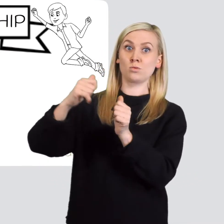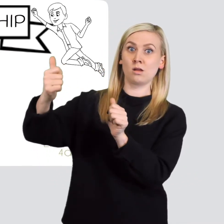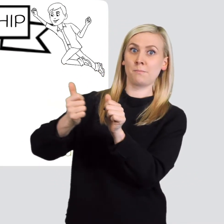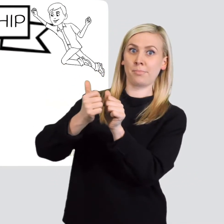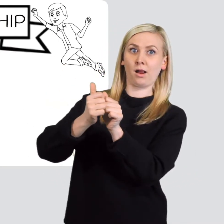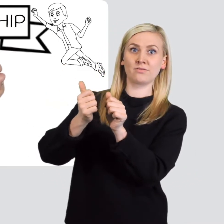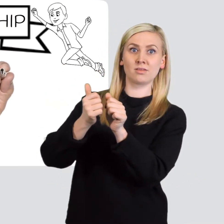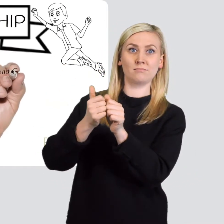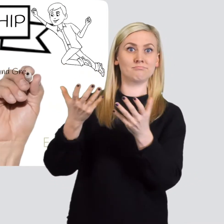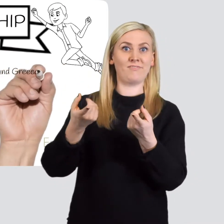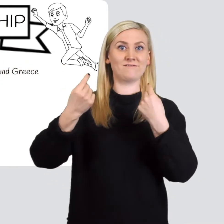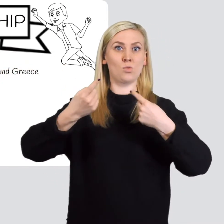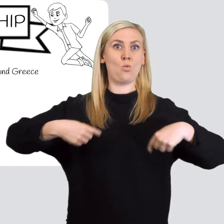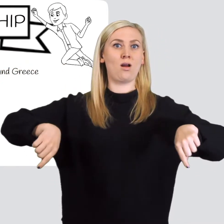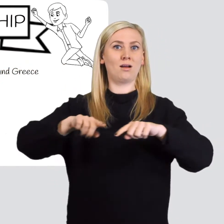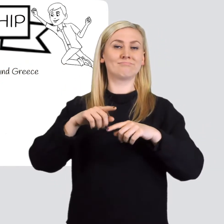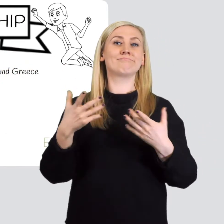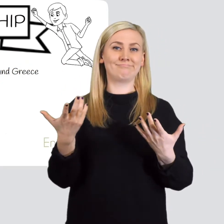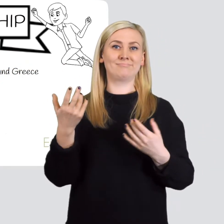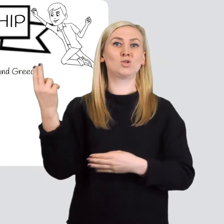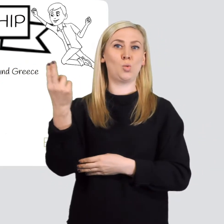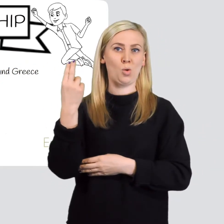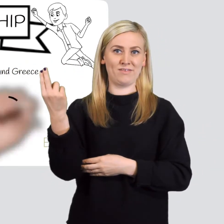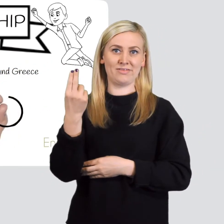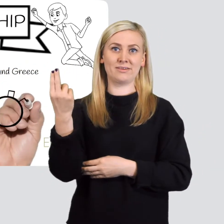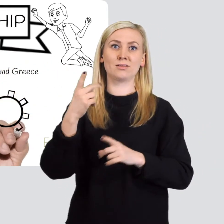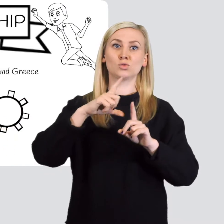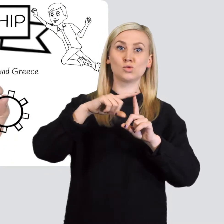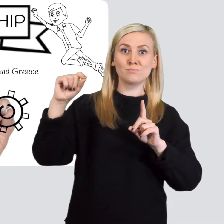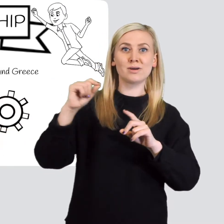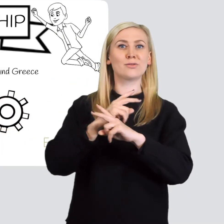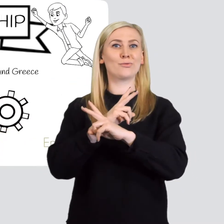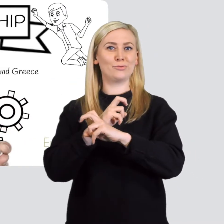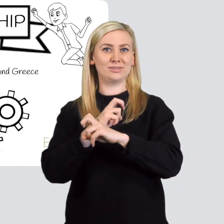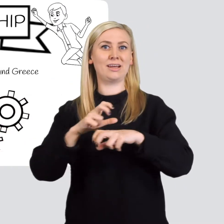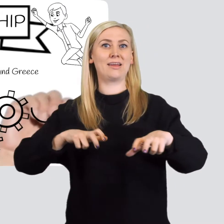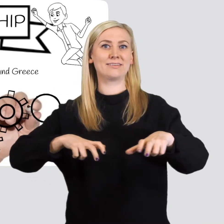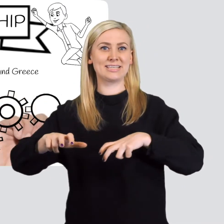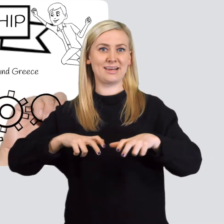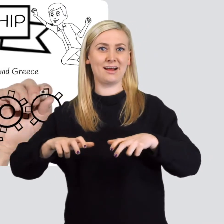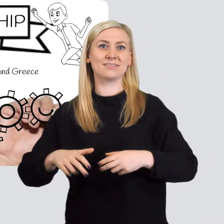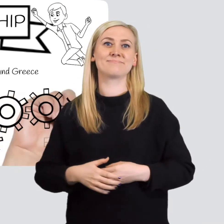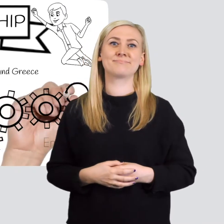OUR PARTNERSHIP We come from Slovenia, Cyprus, Austria and Greece.